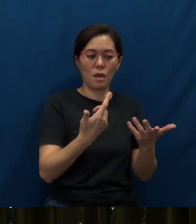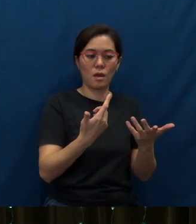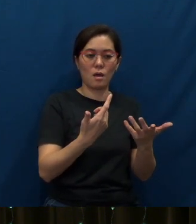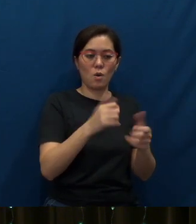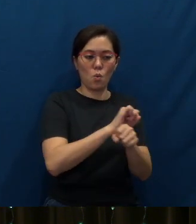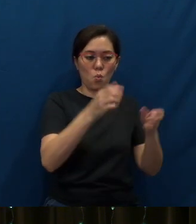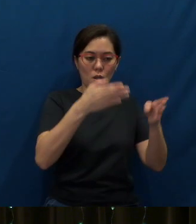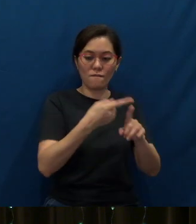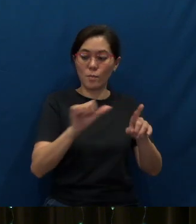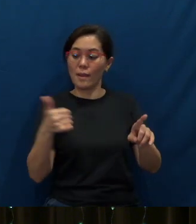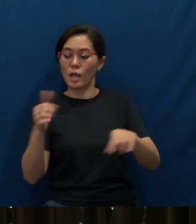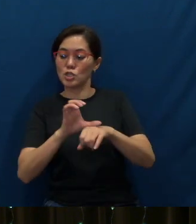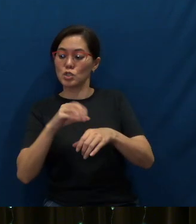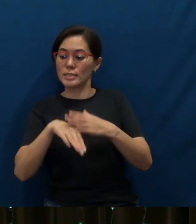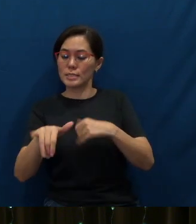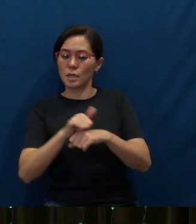different church from Singapore.